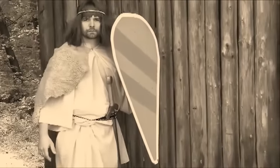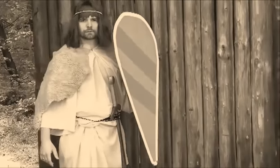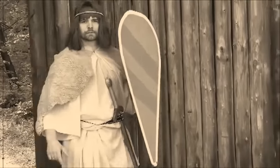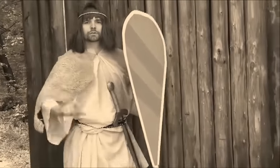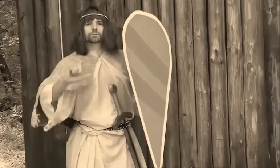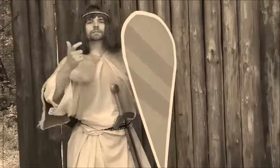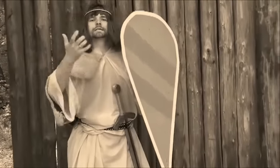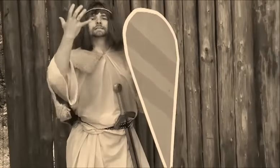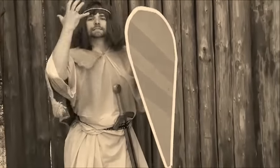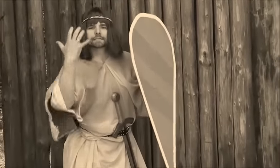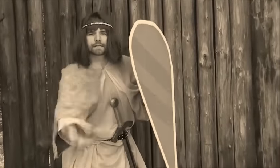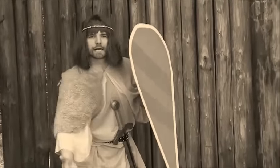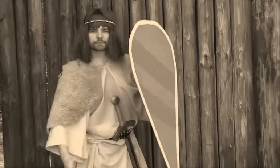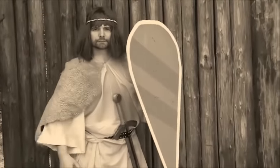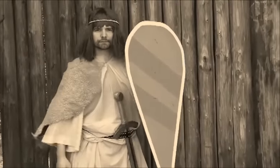What do you want?